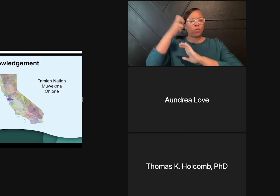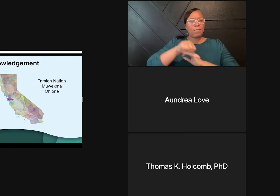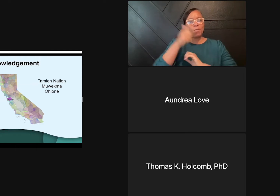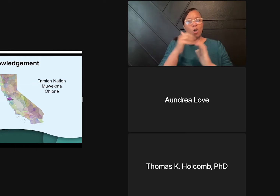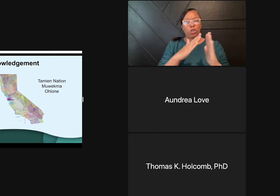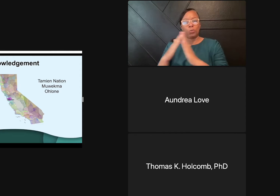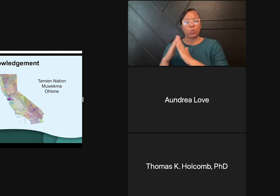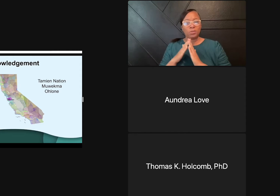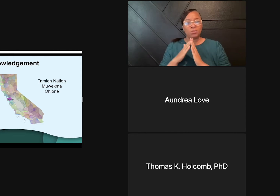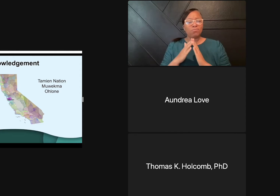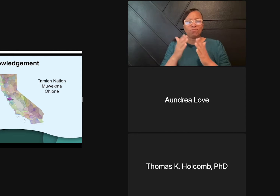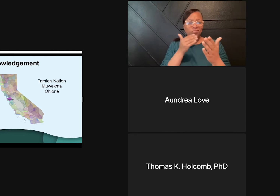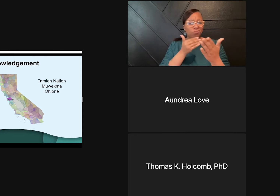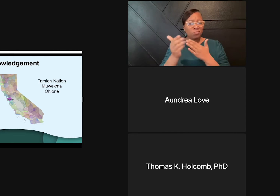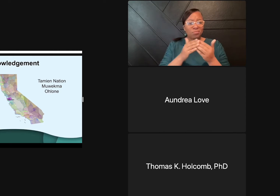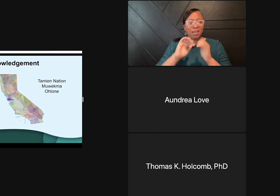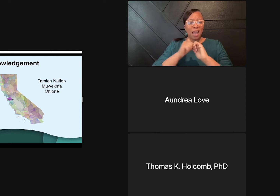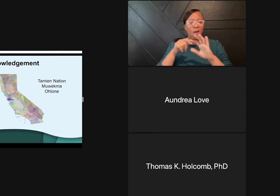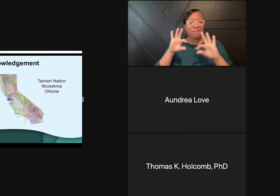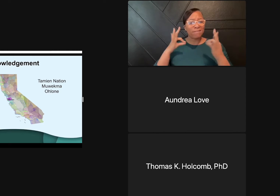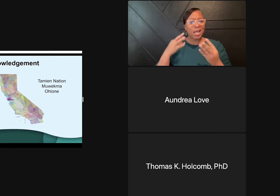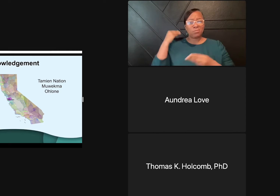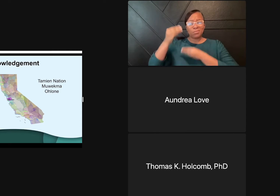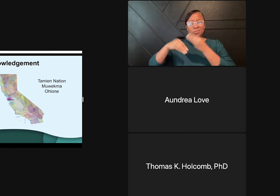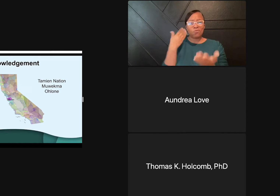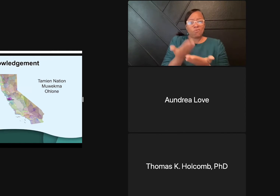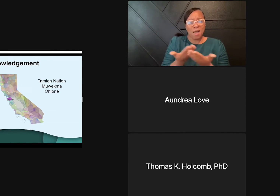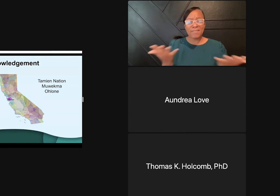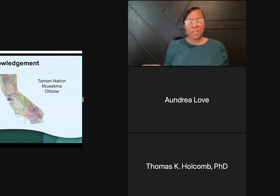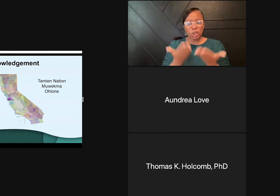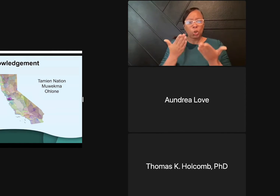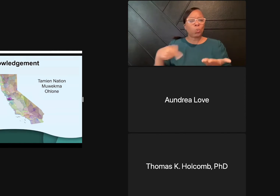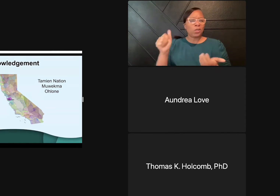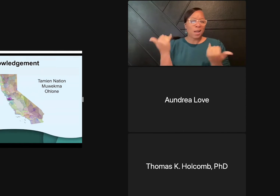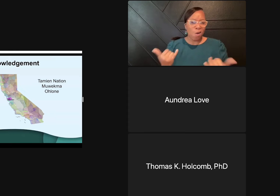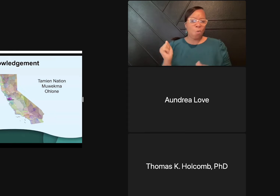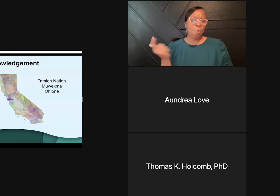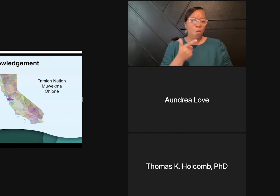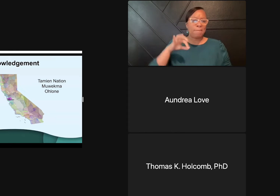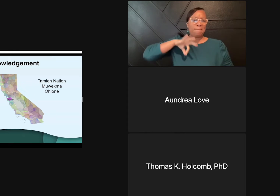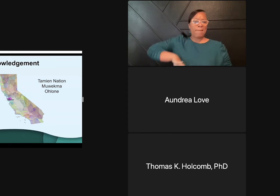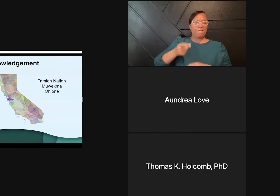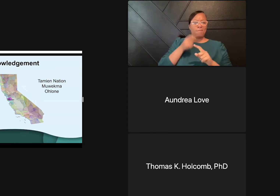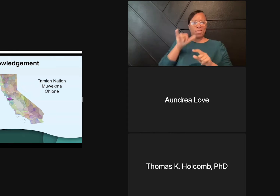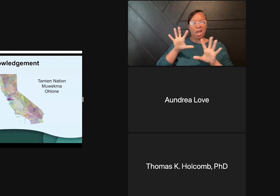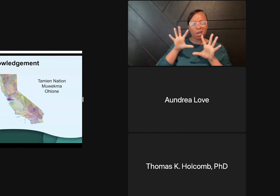in unceded stolen land. Regardless of how our ancestors arrived here,